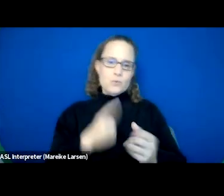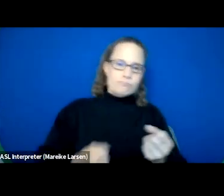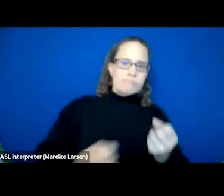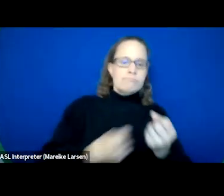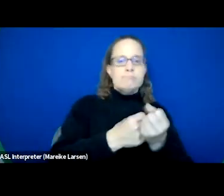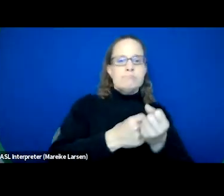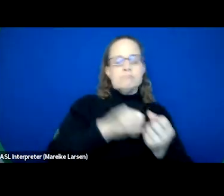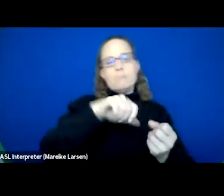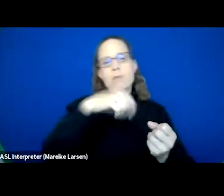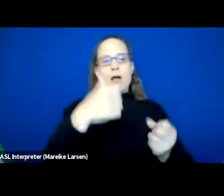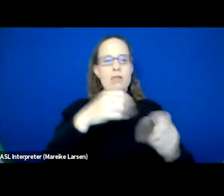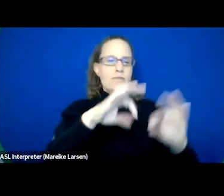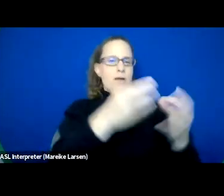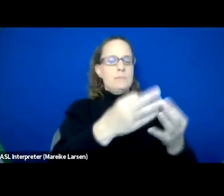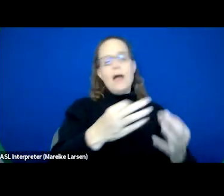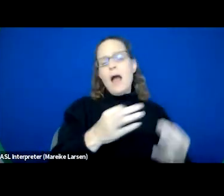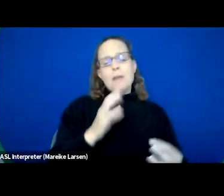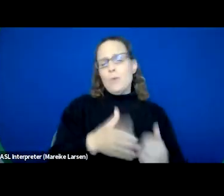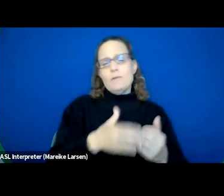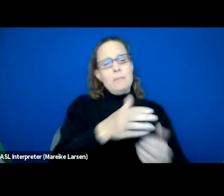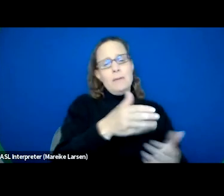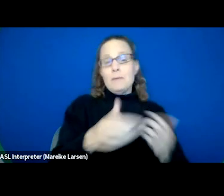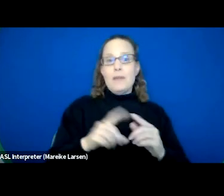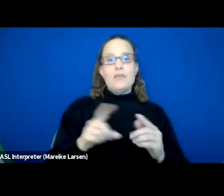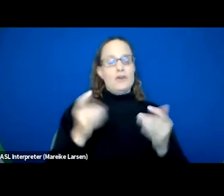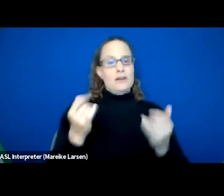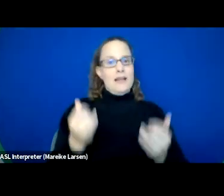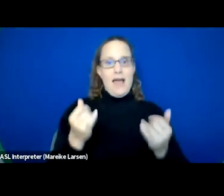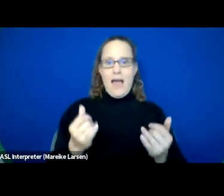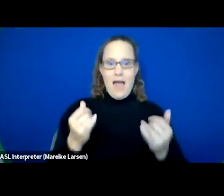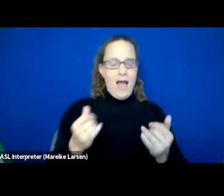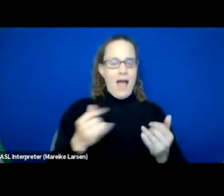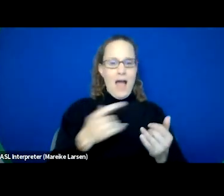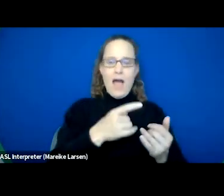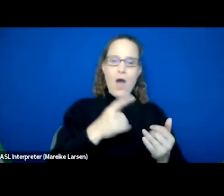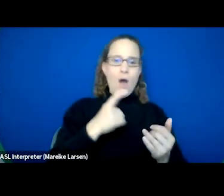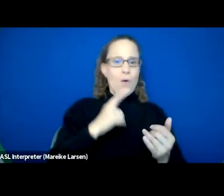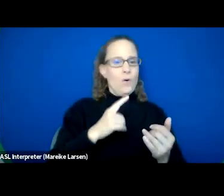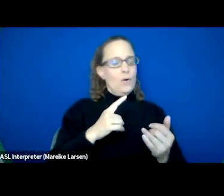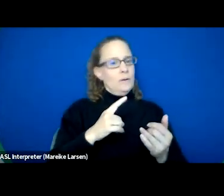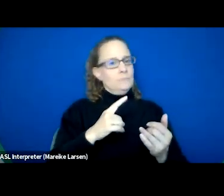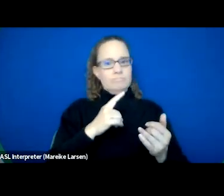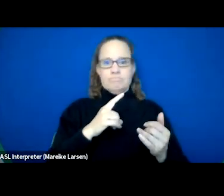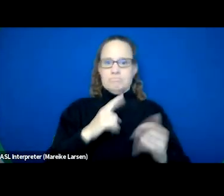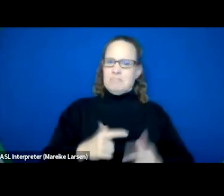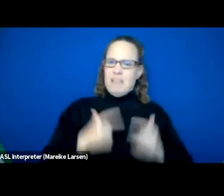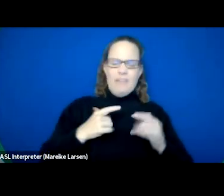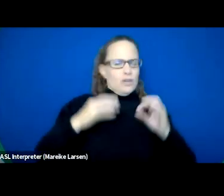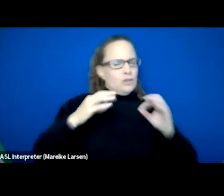where I was actually able to help them. They're now very, very well, we're very, very proud of 'em and it just made me want to be more involved